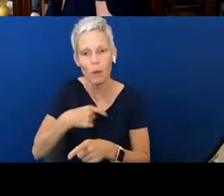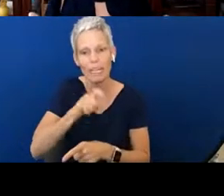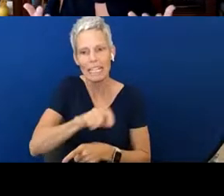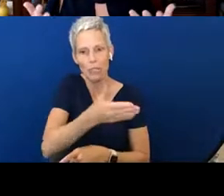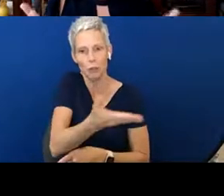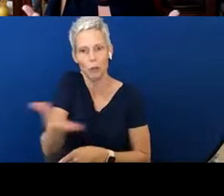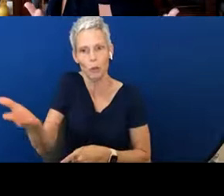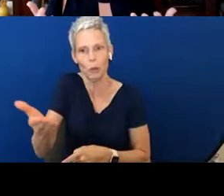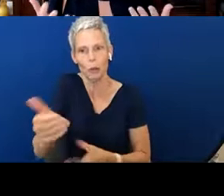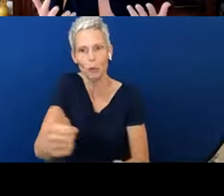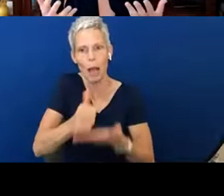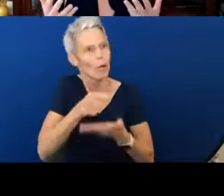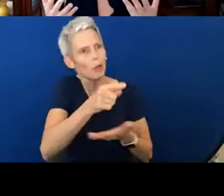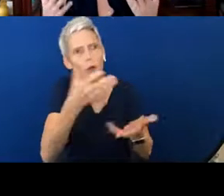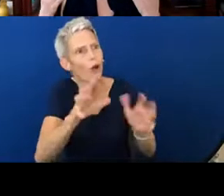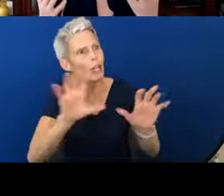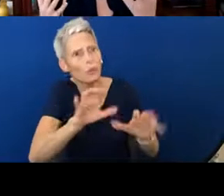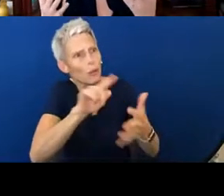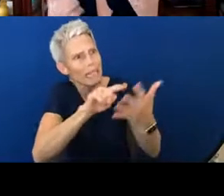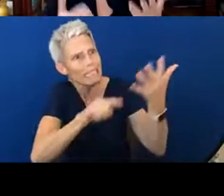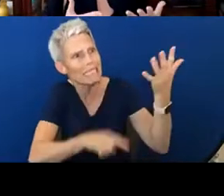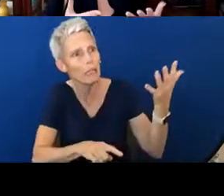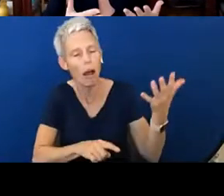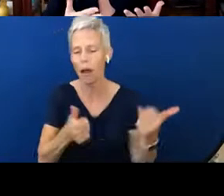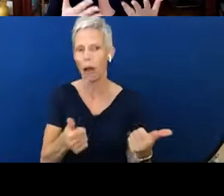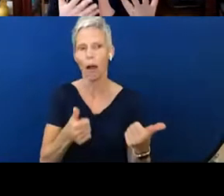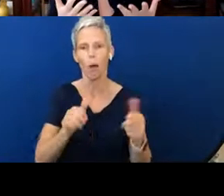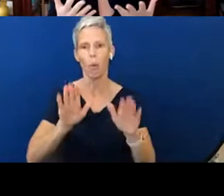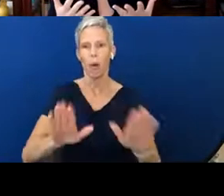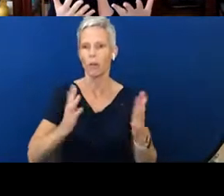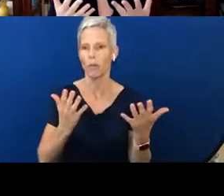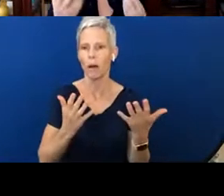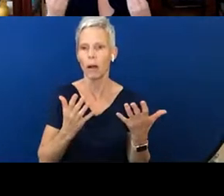you are already doing that. That's wonderful. You know why that's good for your child?